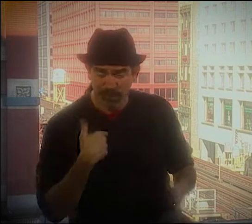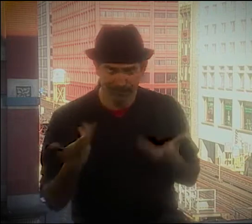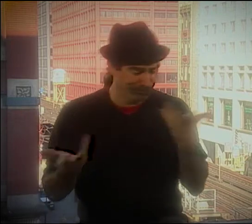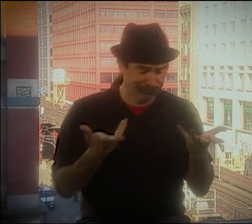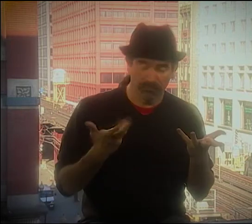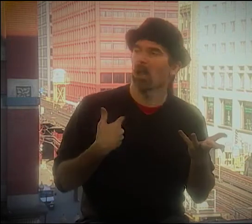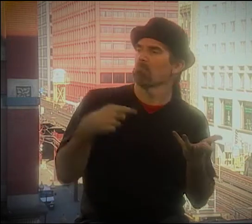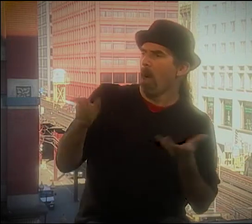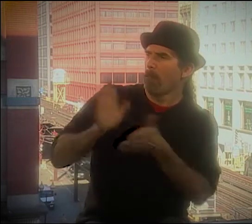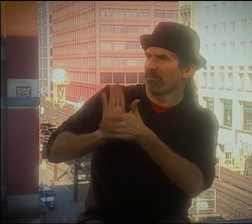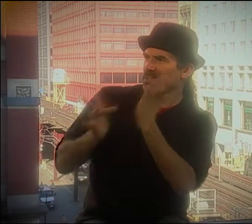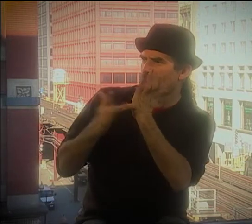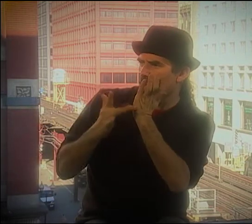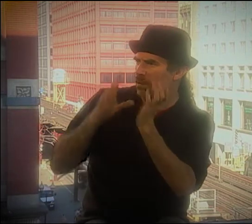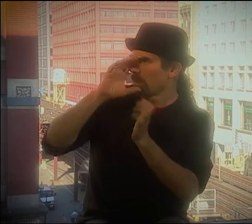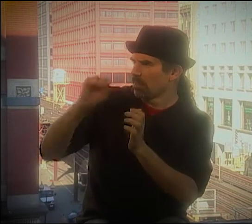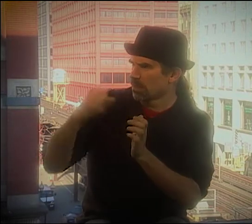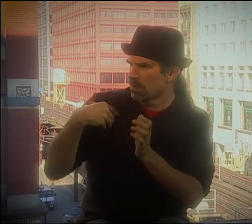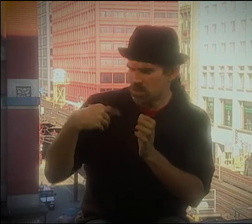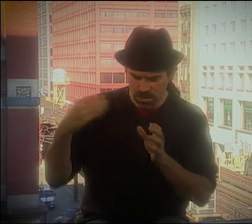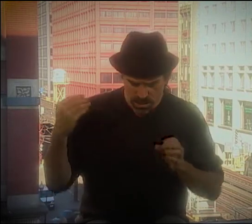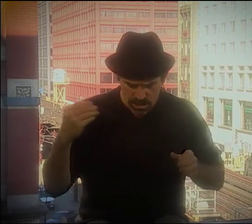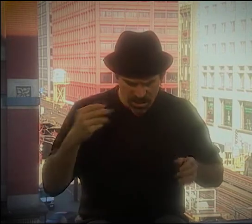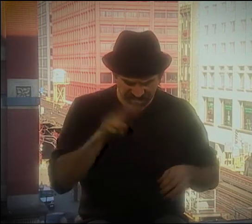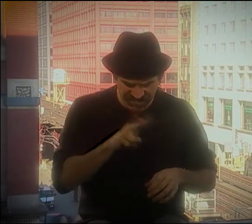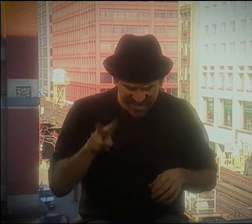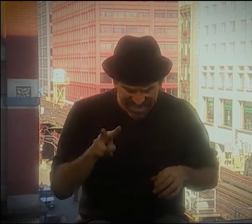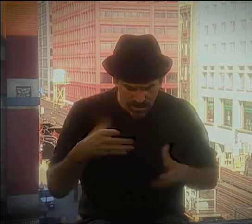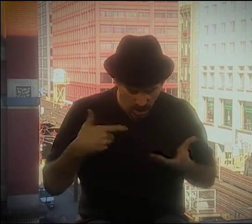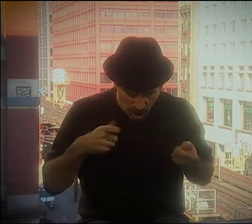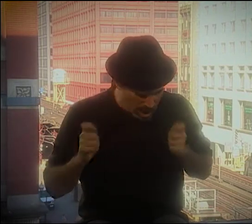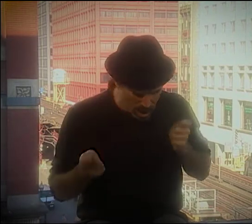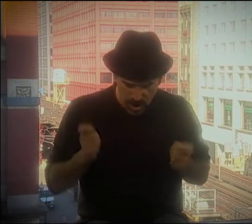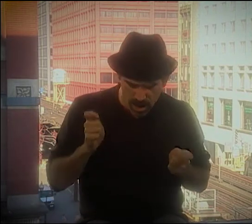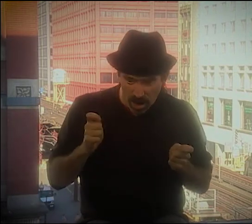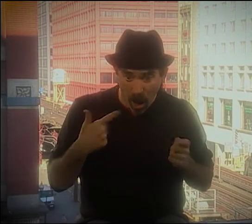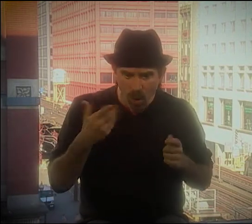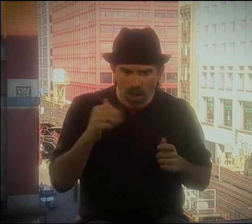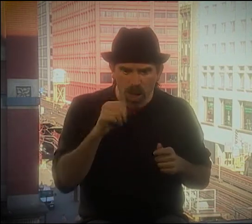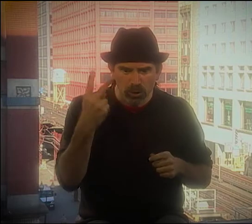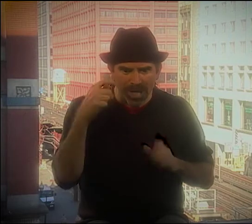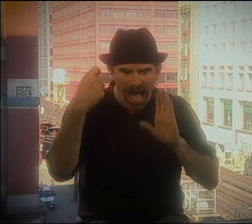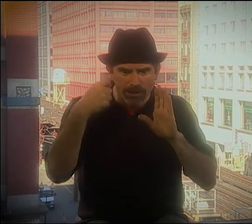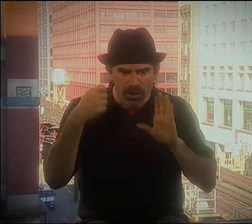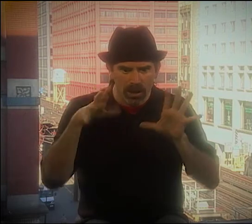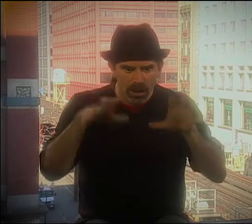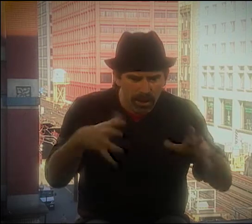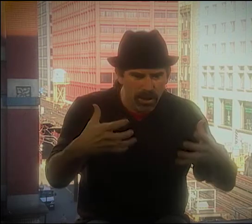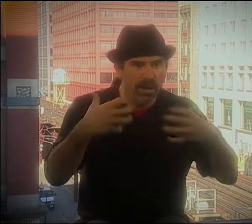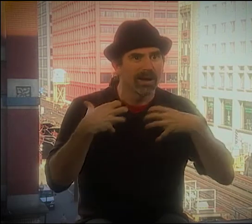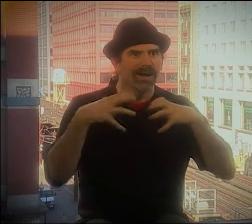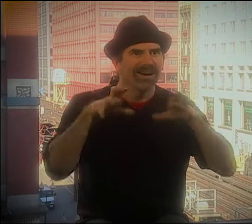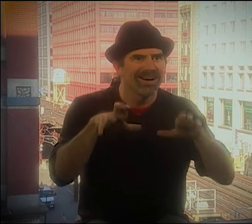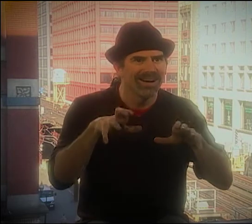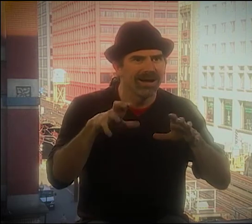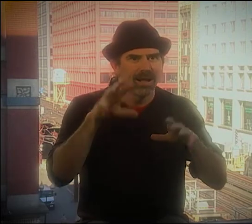HE'S A LOUSY SIGNER, BUT HE'S VERY CREATIVE. SO THAT MOVIE TECHNIQUE, THE VISUAL VERNACULAR,